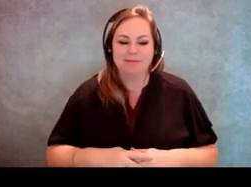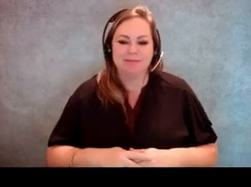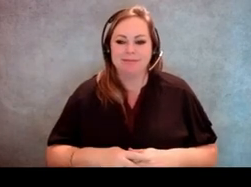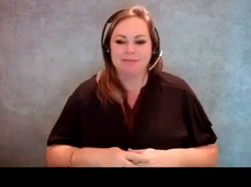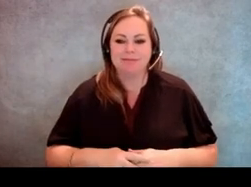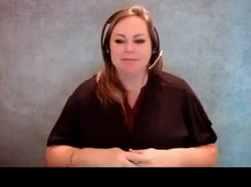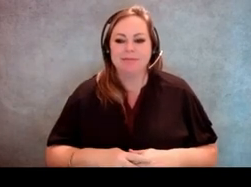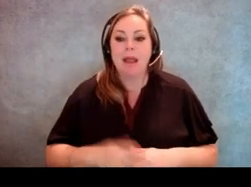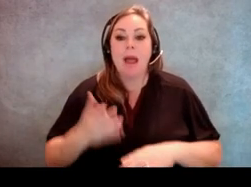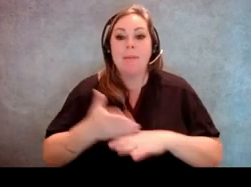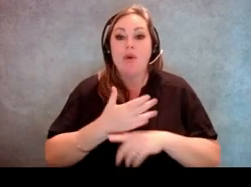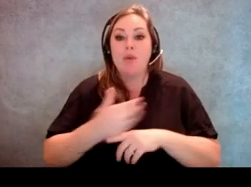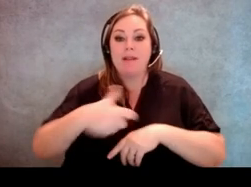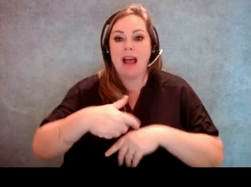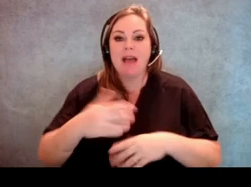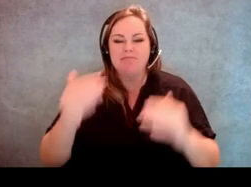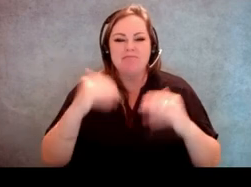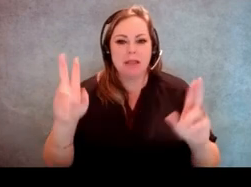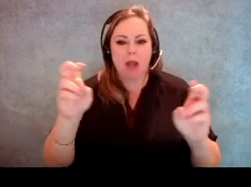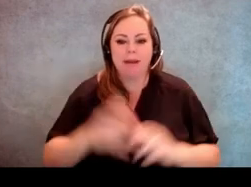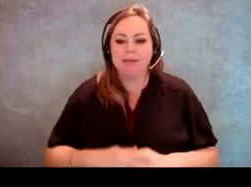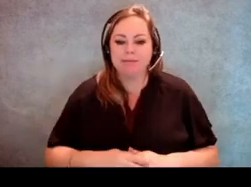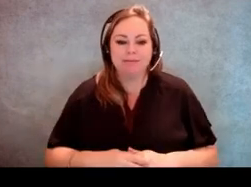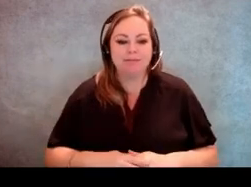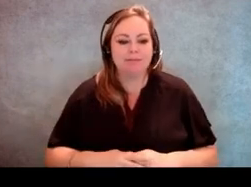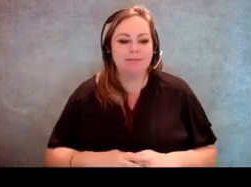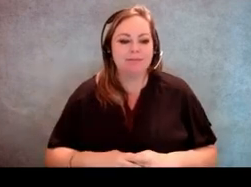let's talk about this real quick. So one of the other major things